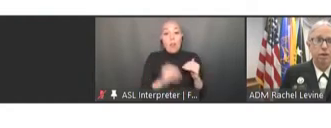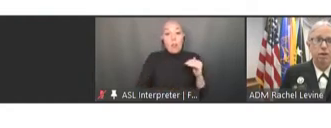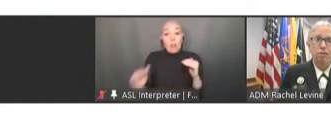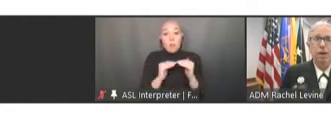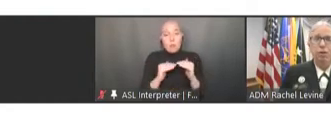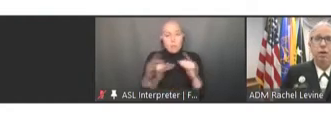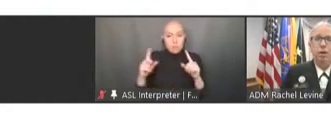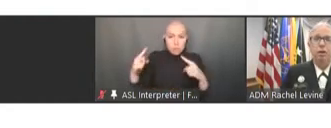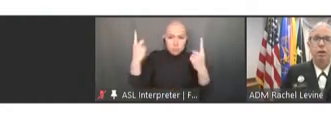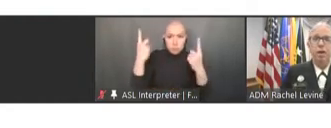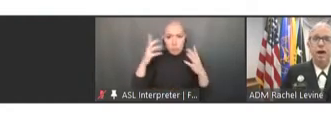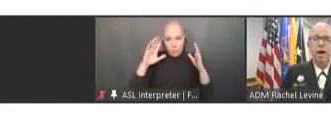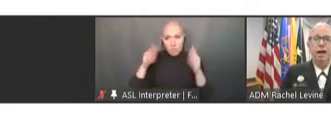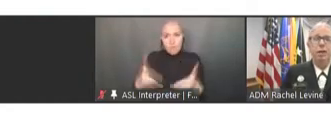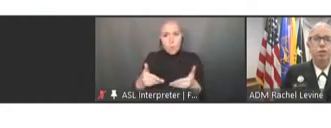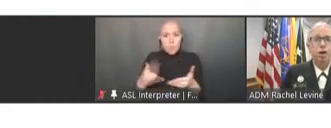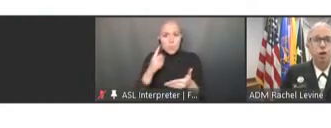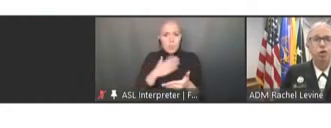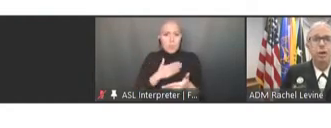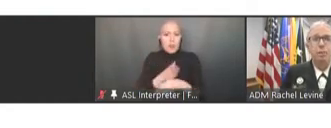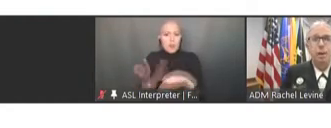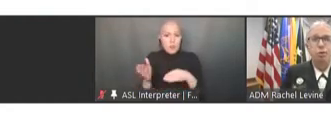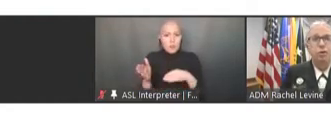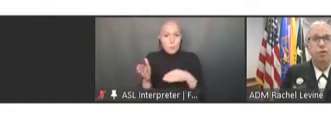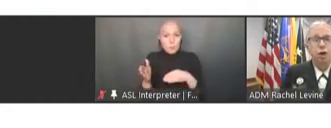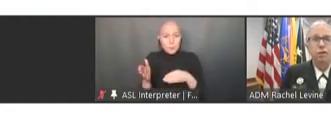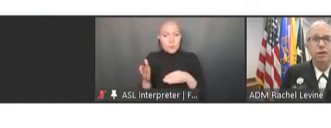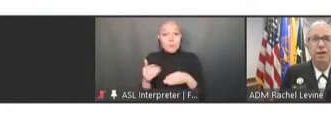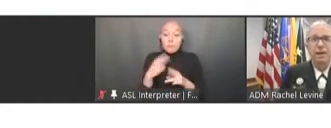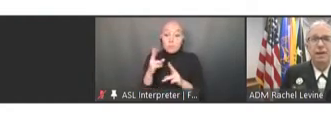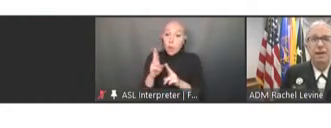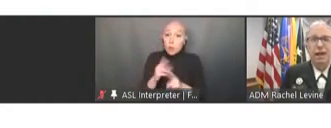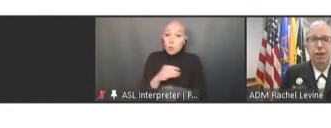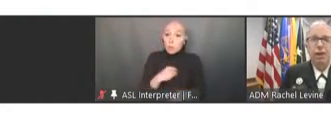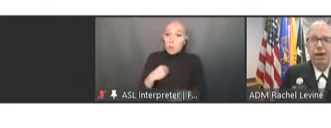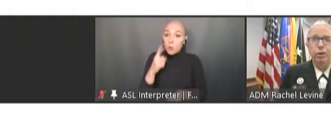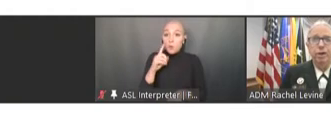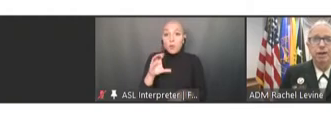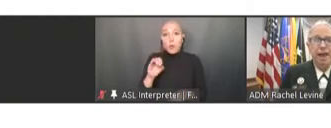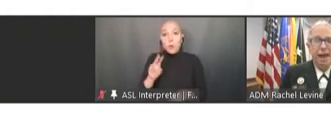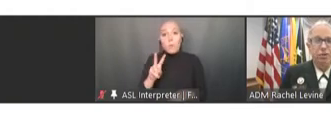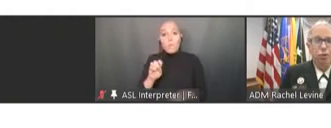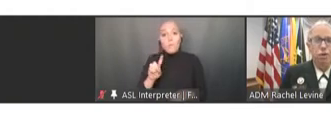of my career. I was honored to be a member of the COVID-19 Health Equity Task Force,